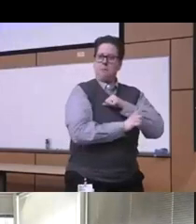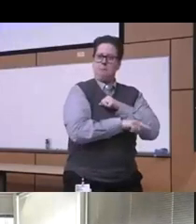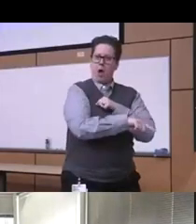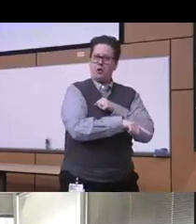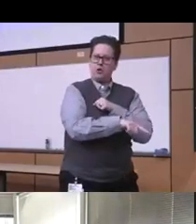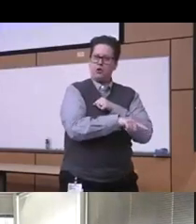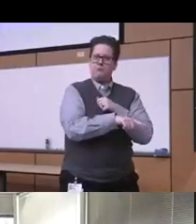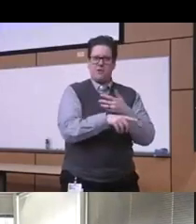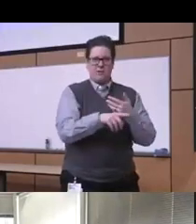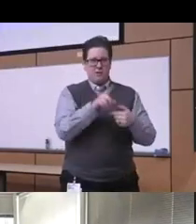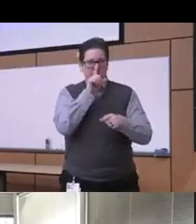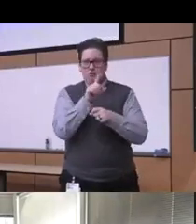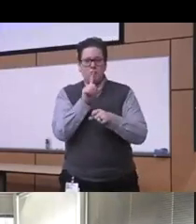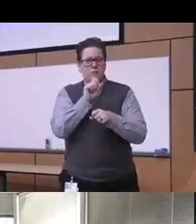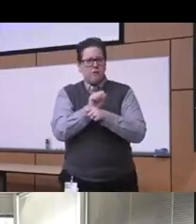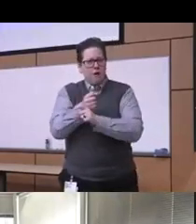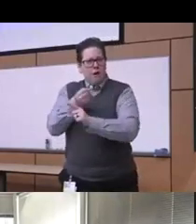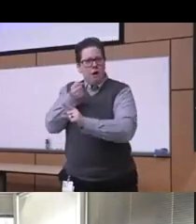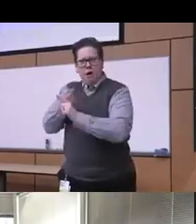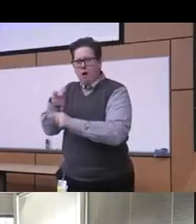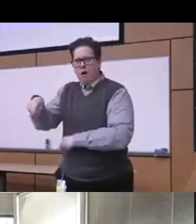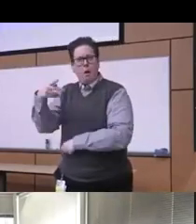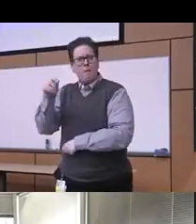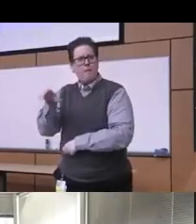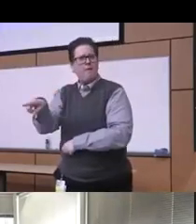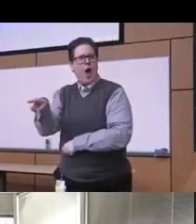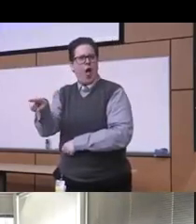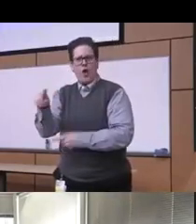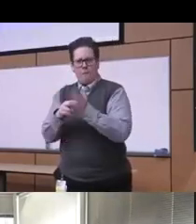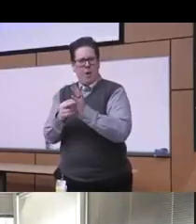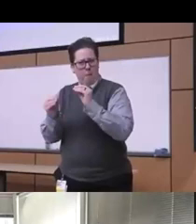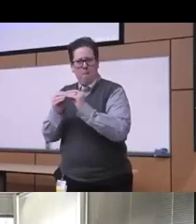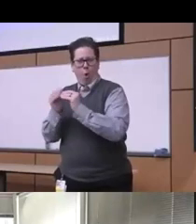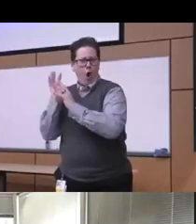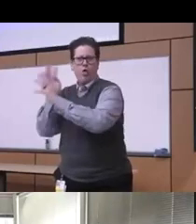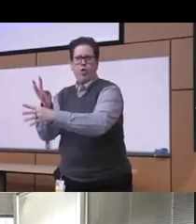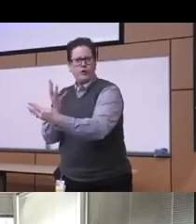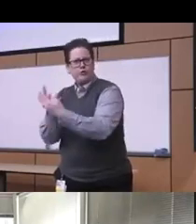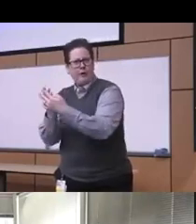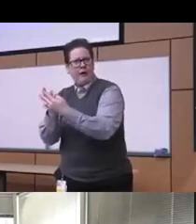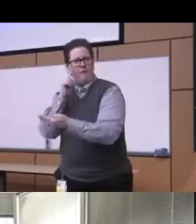that disproportionately affected basically black people and we've seen this Mass incarcerations